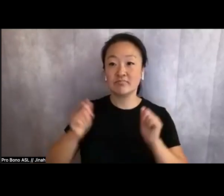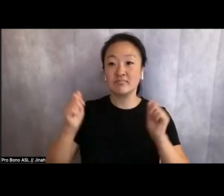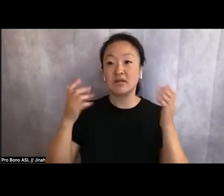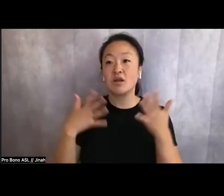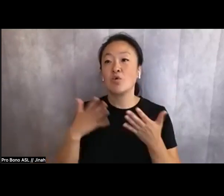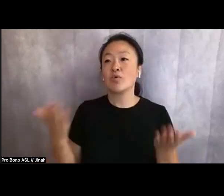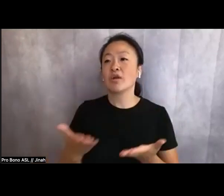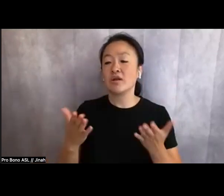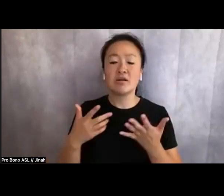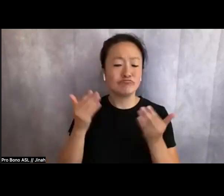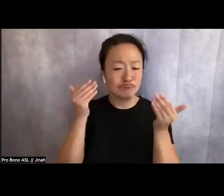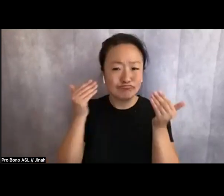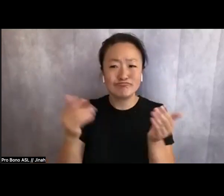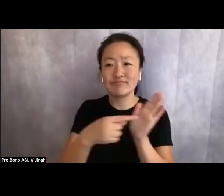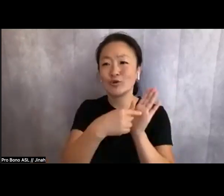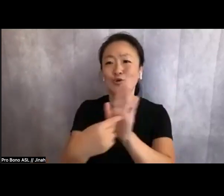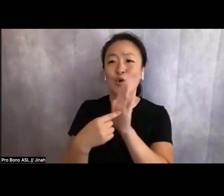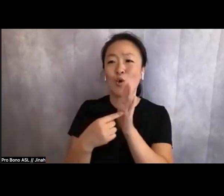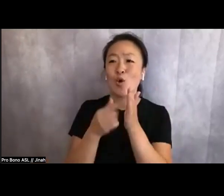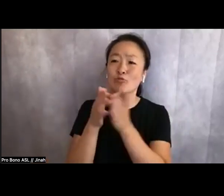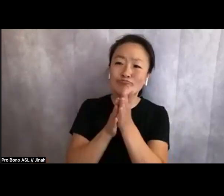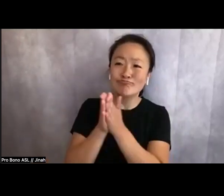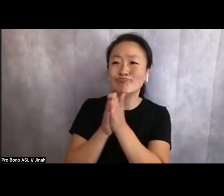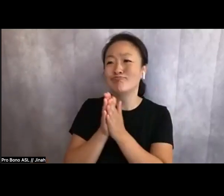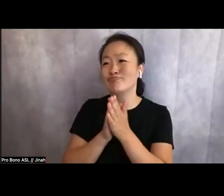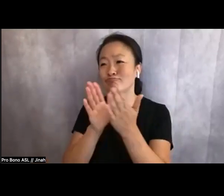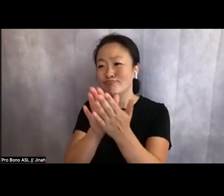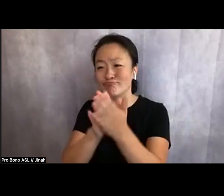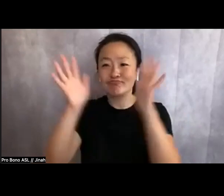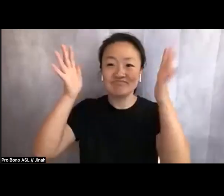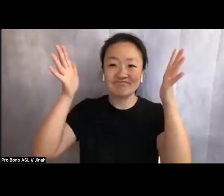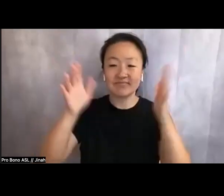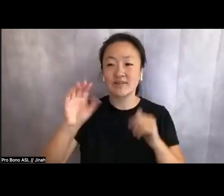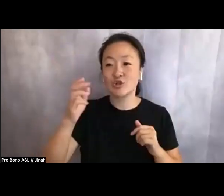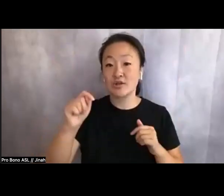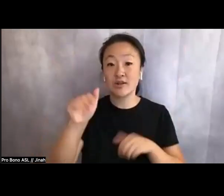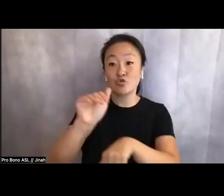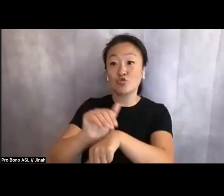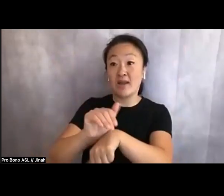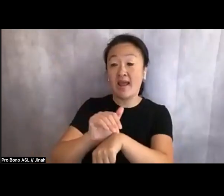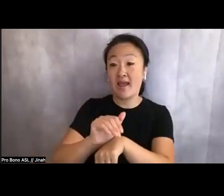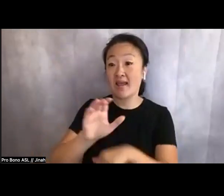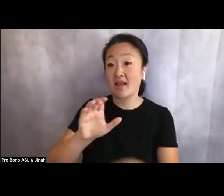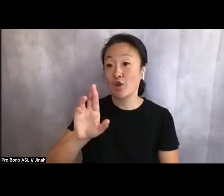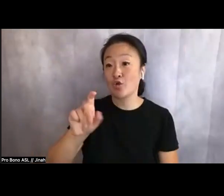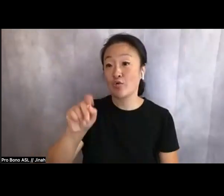your enthusiasm in the chat. Tonight's curator and host is a very very close brand of AAWW,